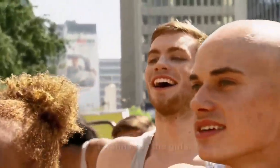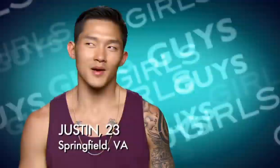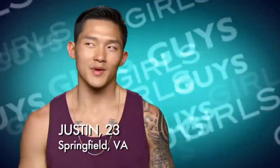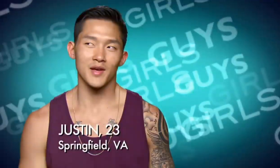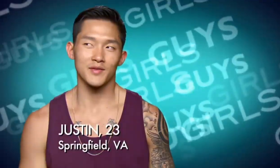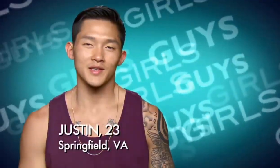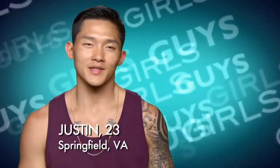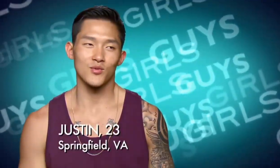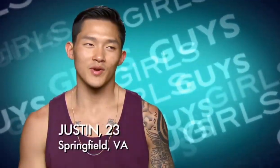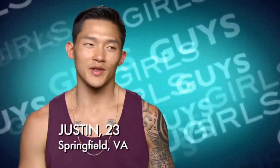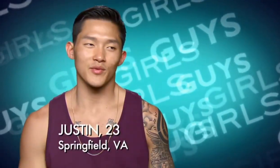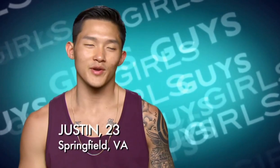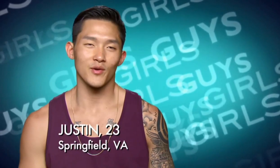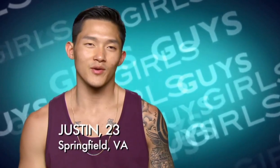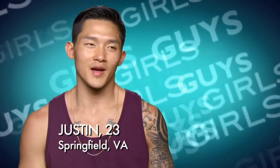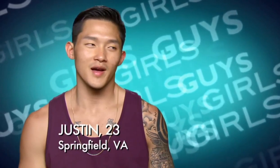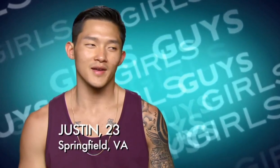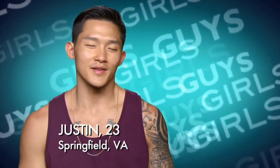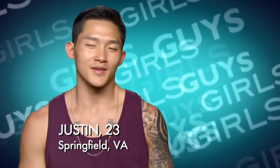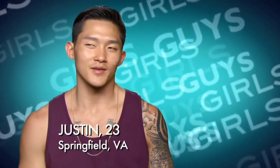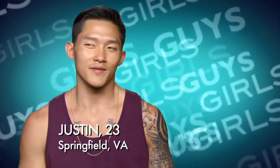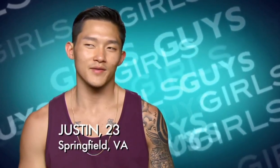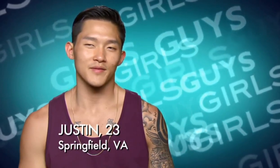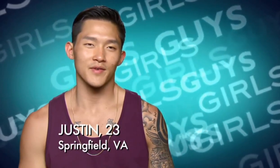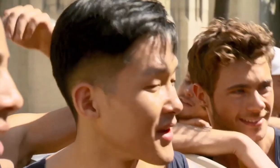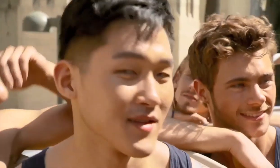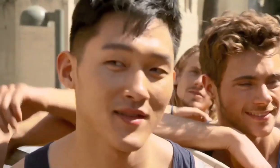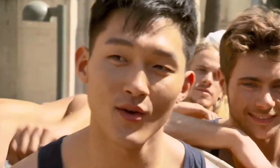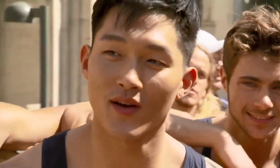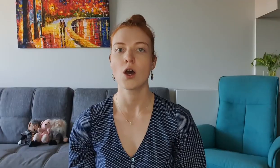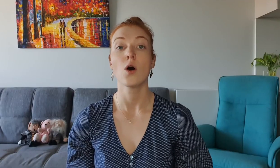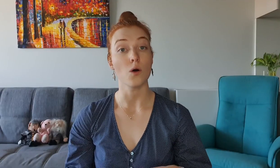I'm a healthy 23 year old guy, you know, looking for some females to talk to